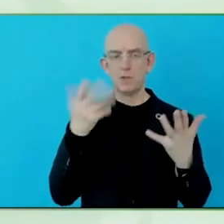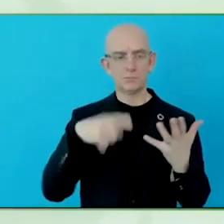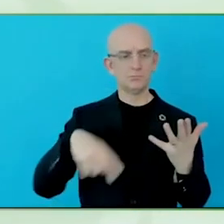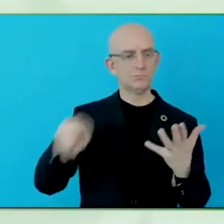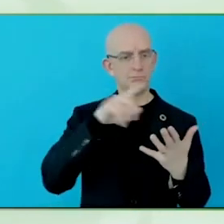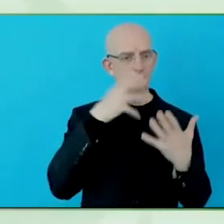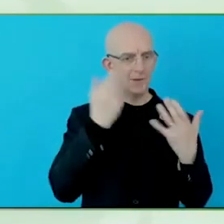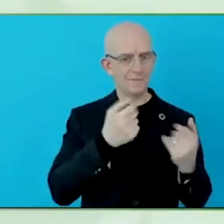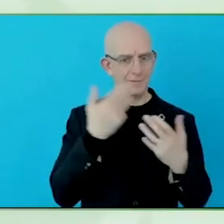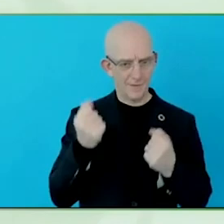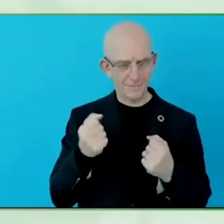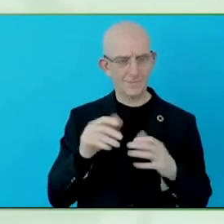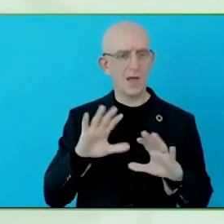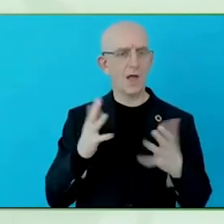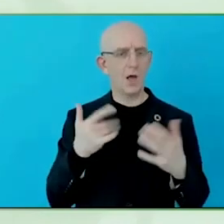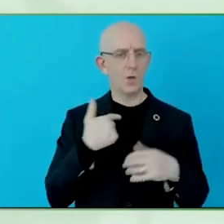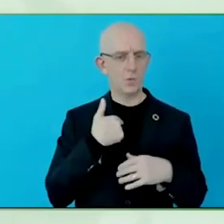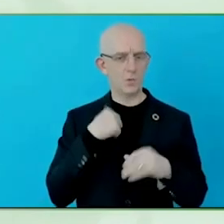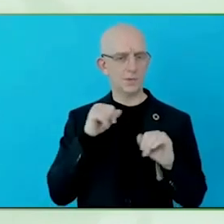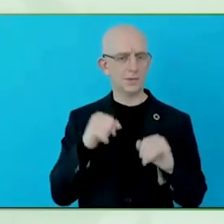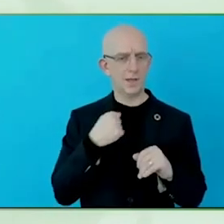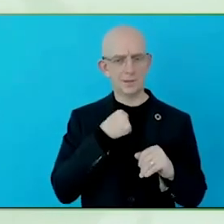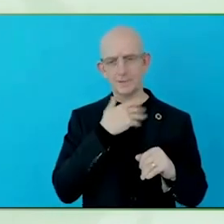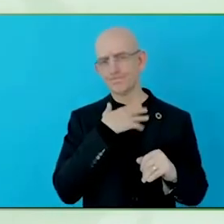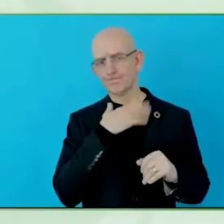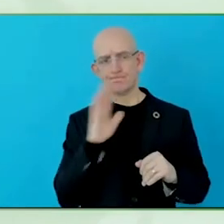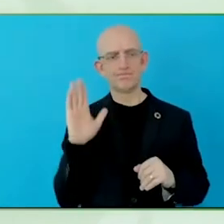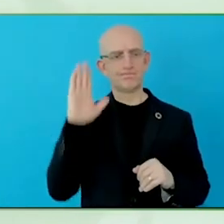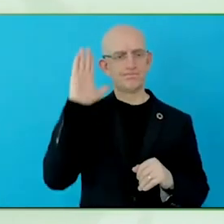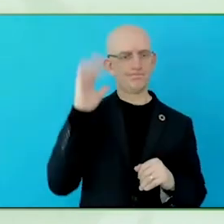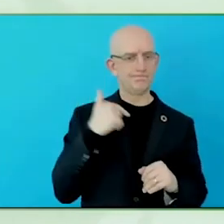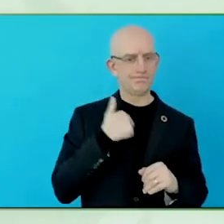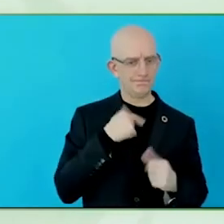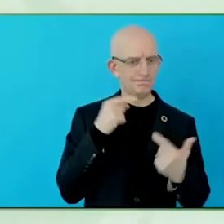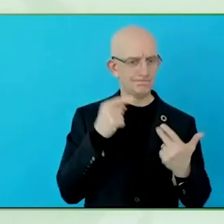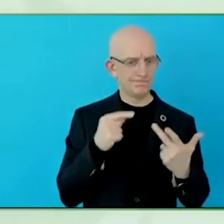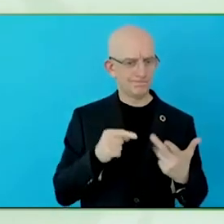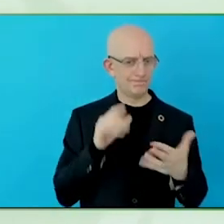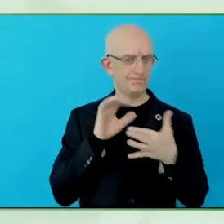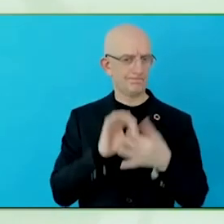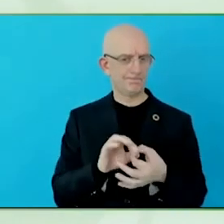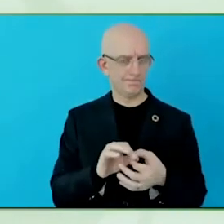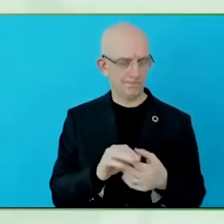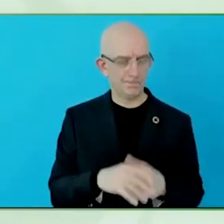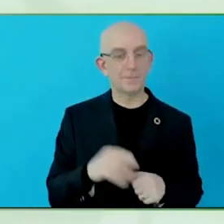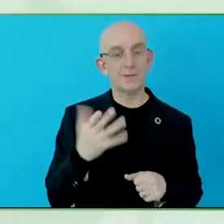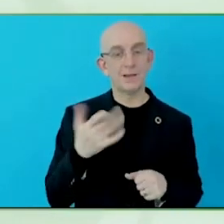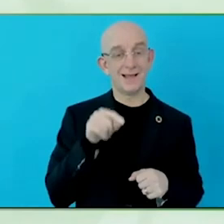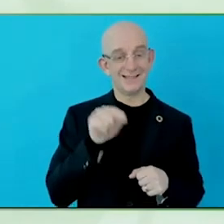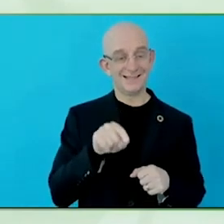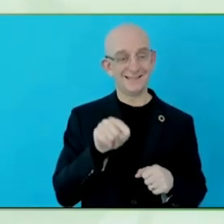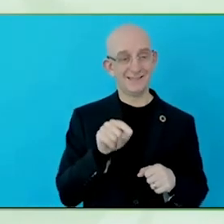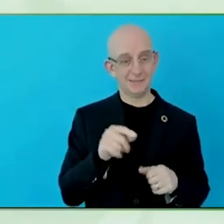applications are fully accessible, with you use a screen reader with visual loss, or